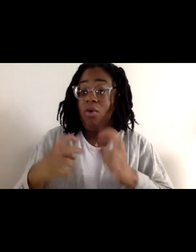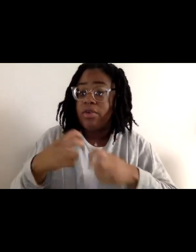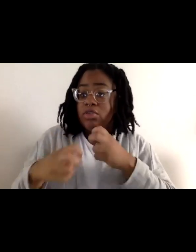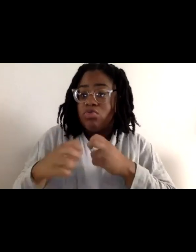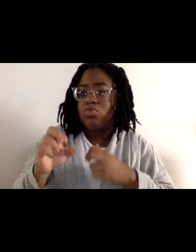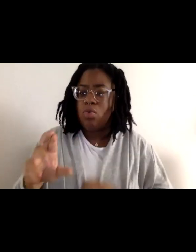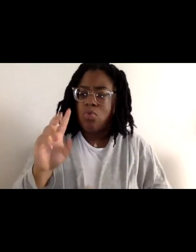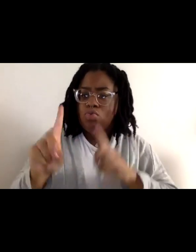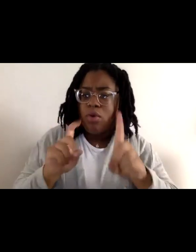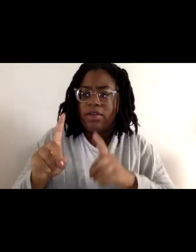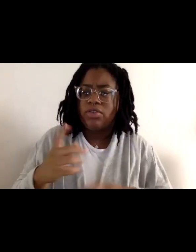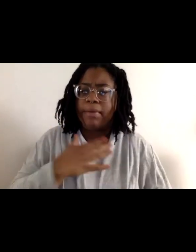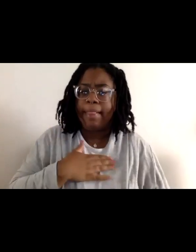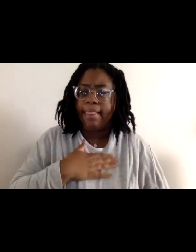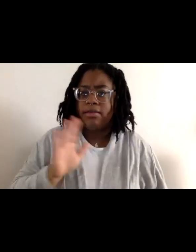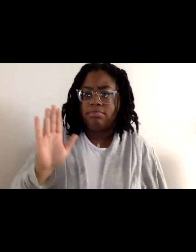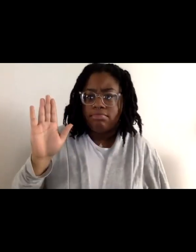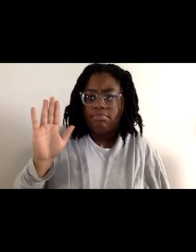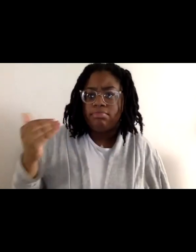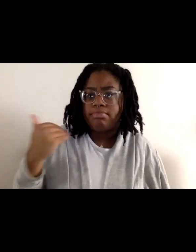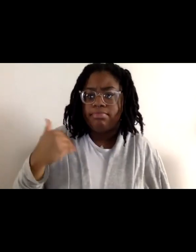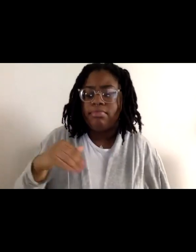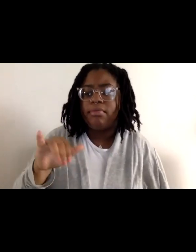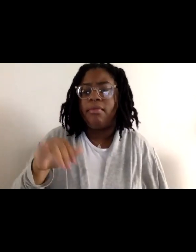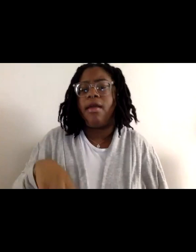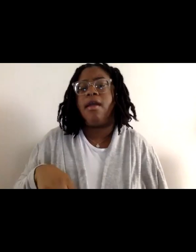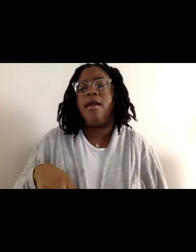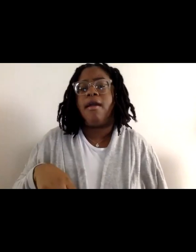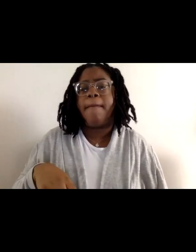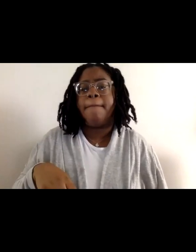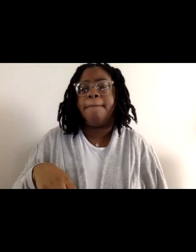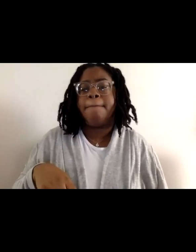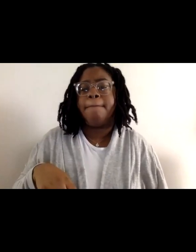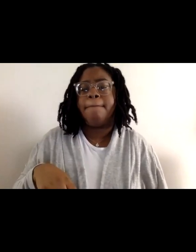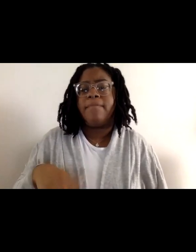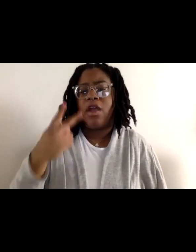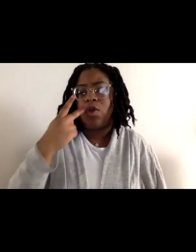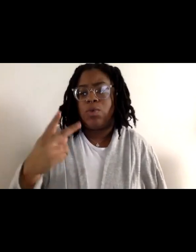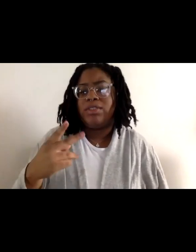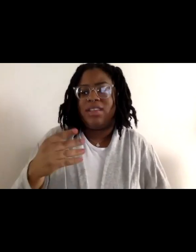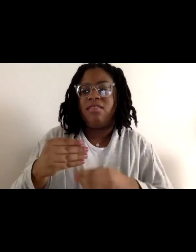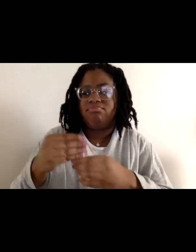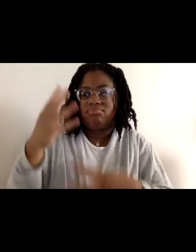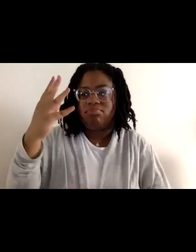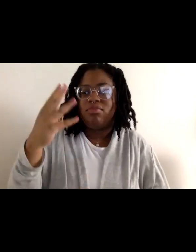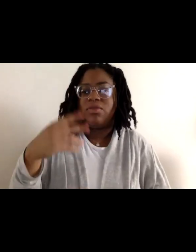look out for me in the panelists section, Yolanda Enoch or Alli Simon.